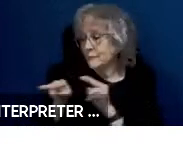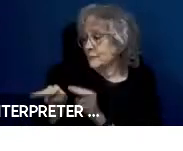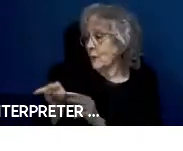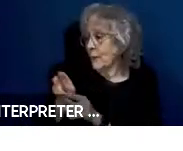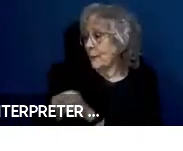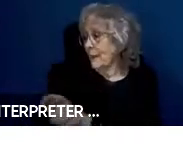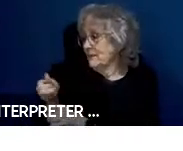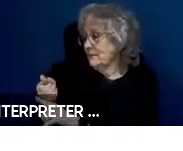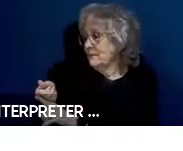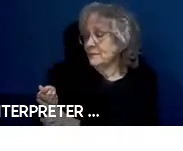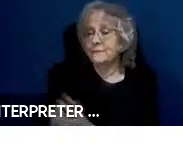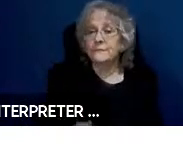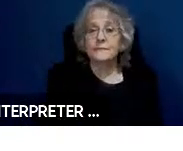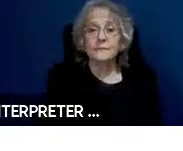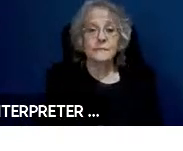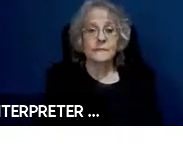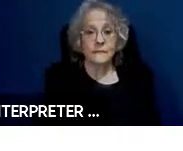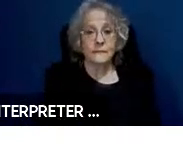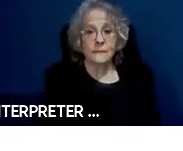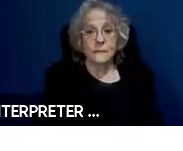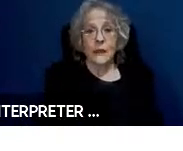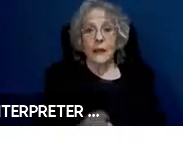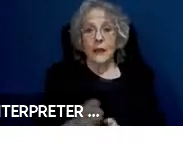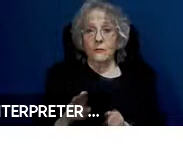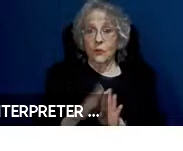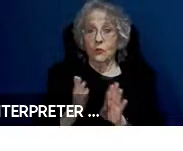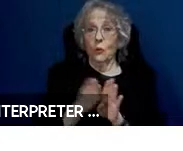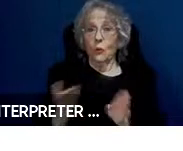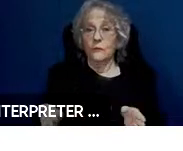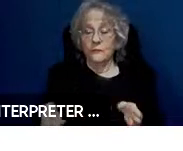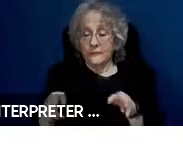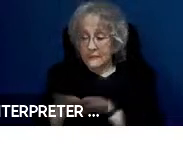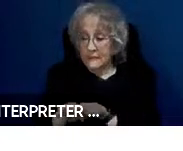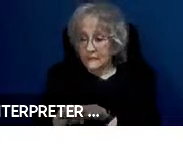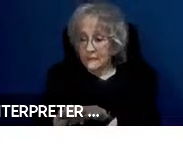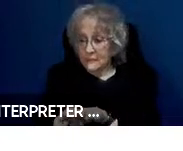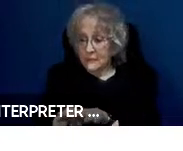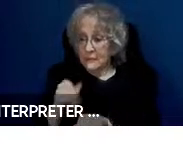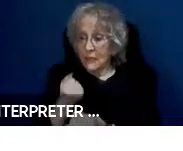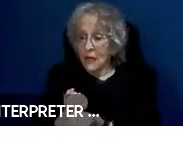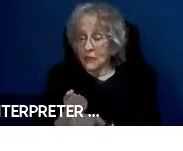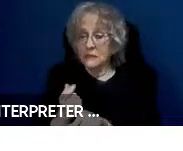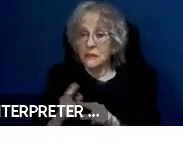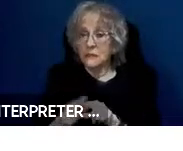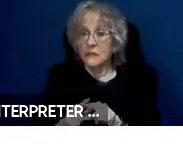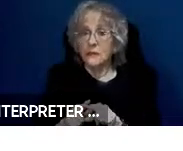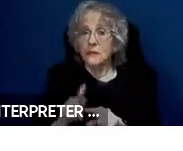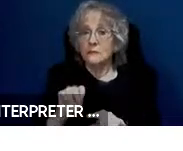It could have an option where the doors are locked until tagged at the destination to keep the